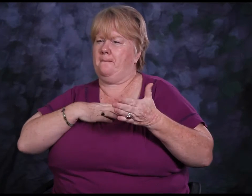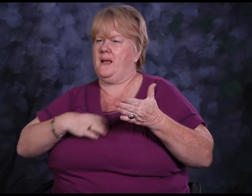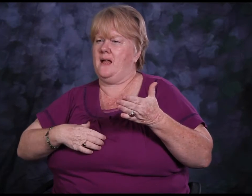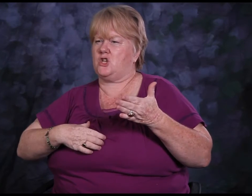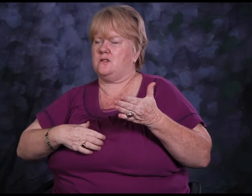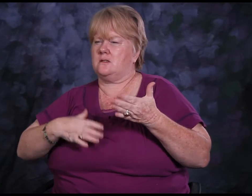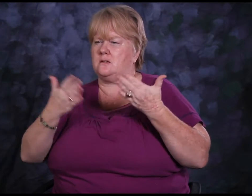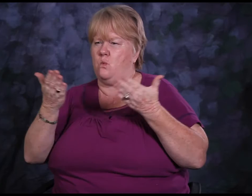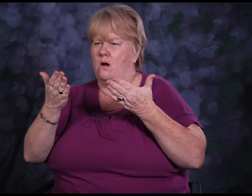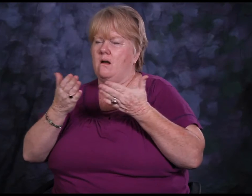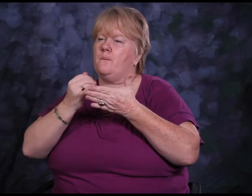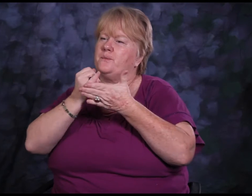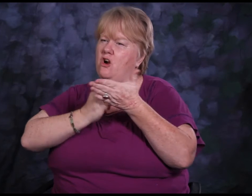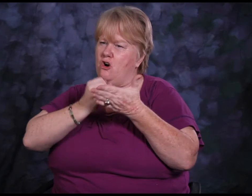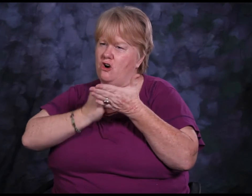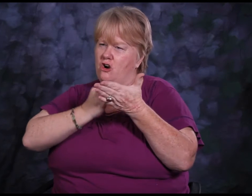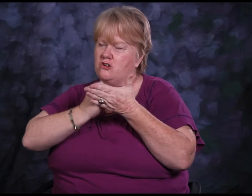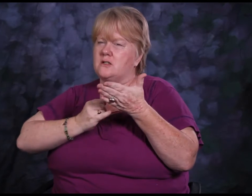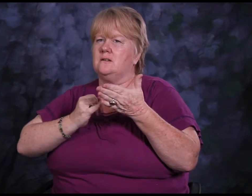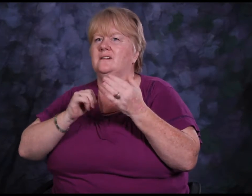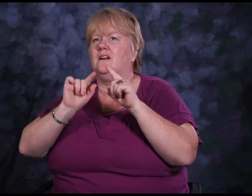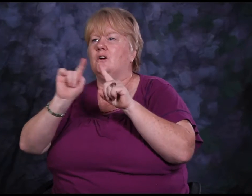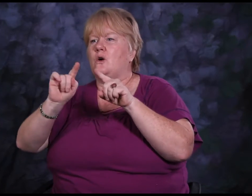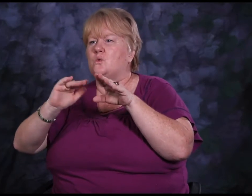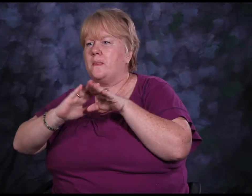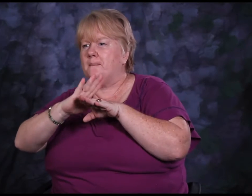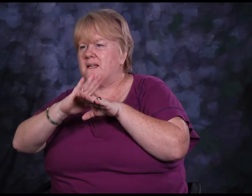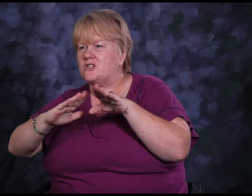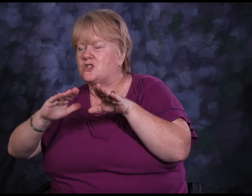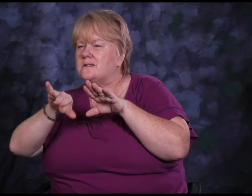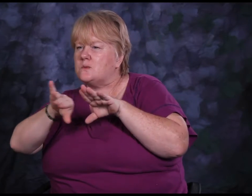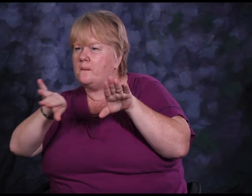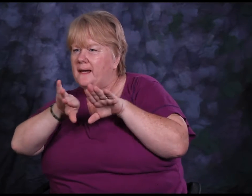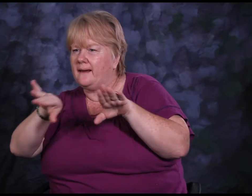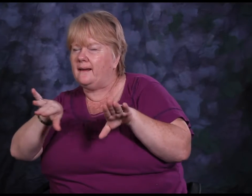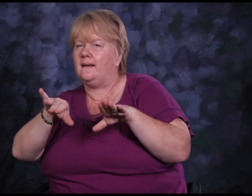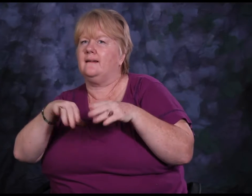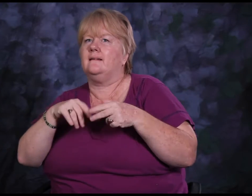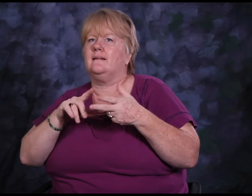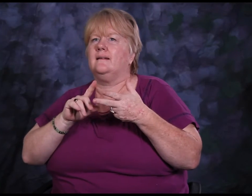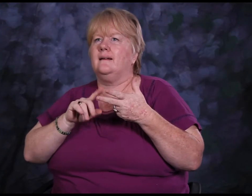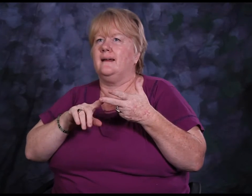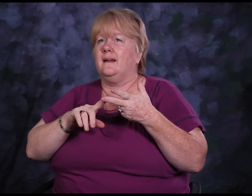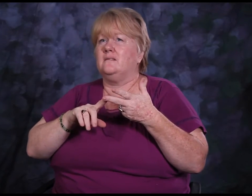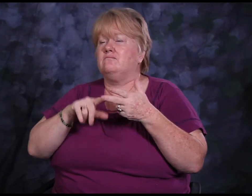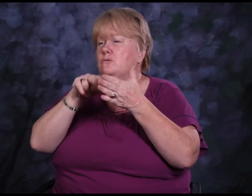What I came up with was doing artwork, going to the beach, swimming, and reading.